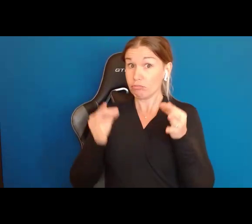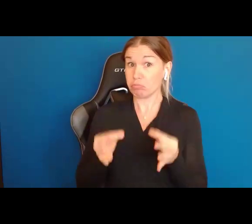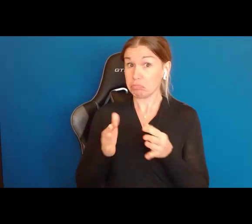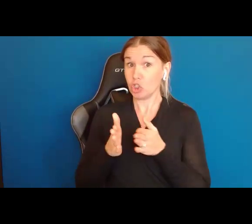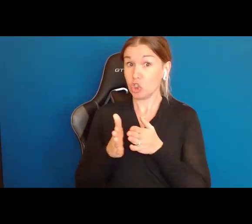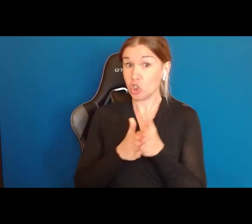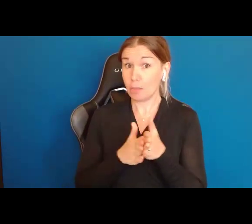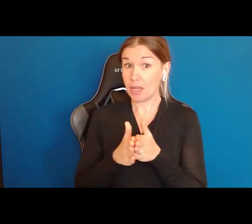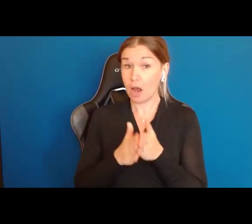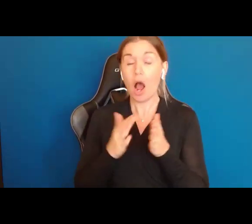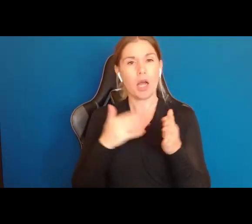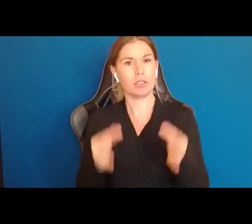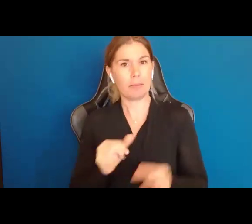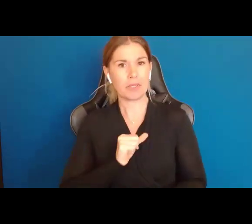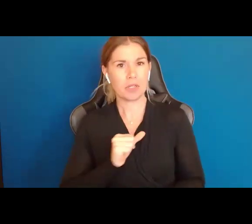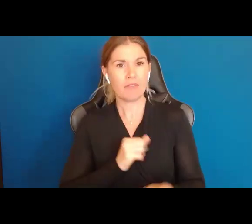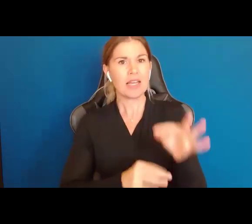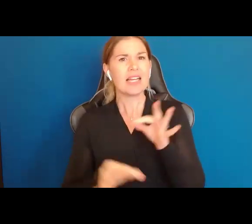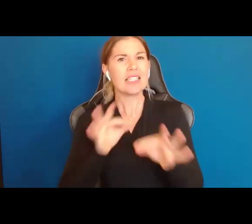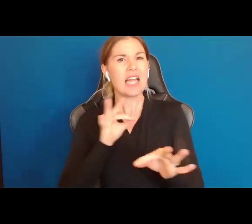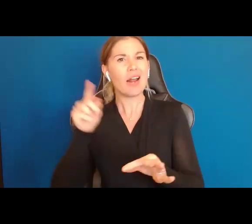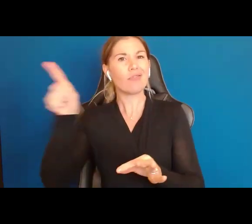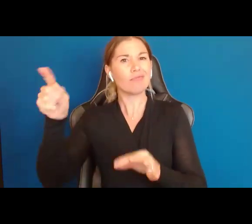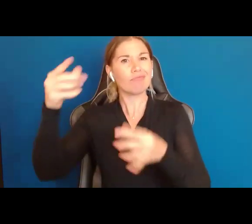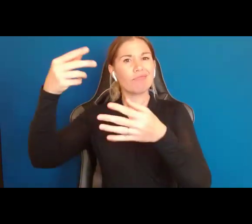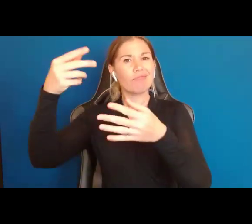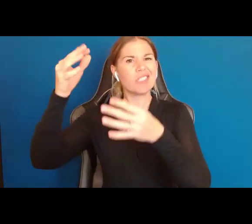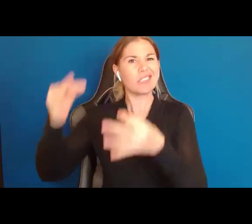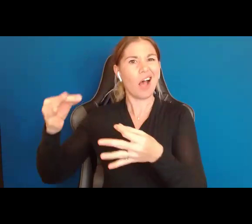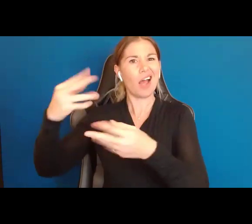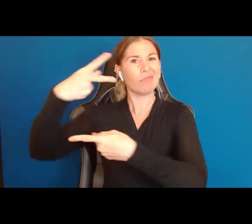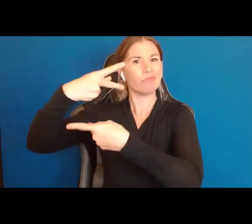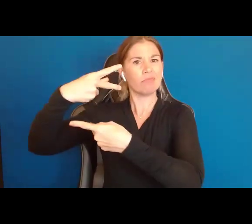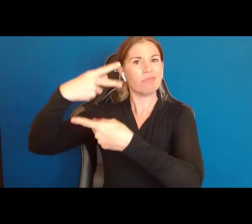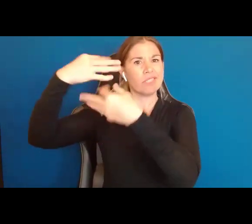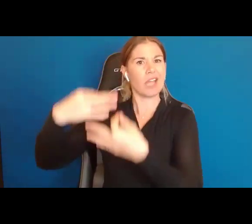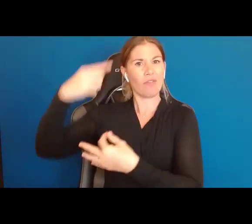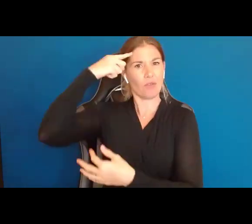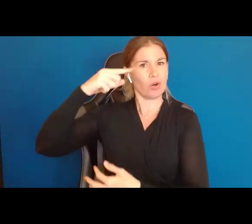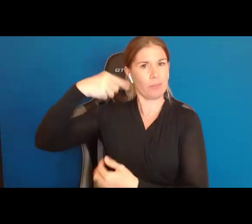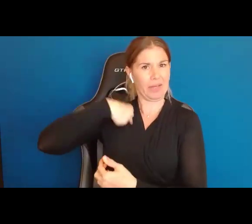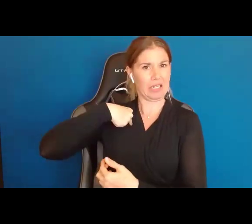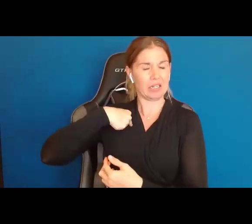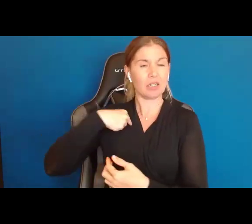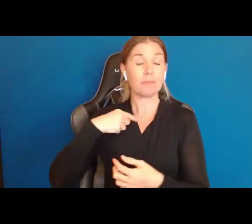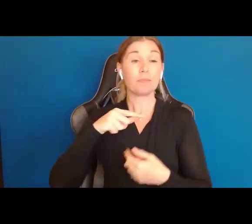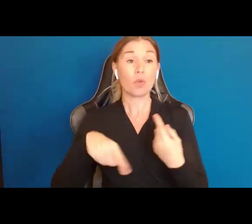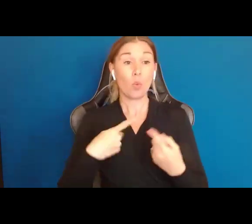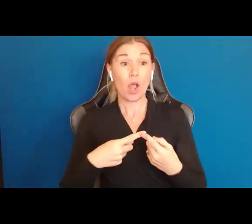instead of having people make choices for them. When people are self determined, they are what is